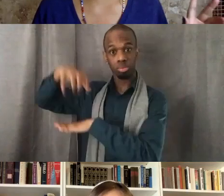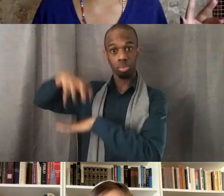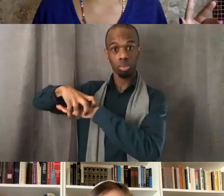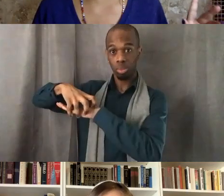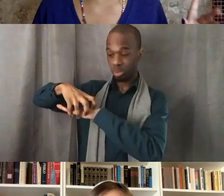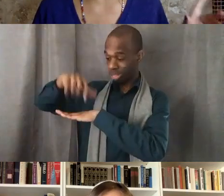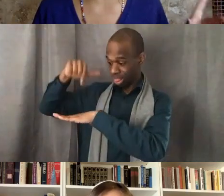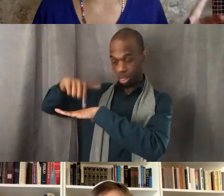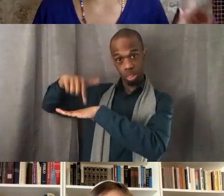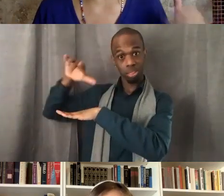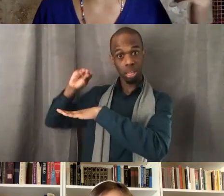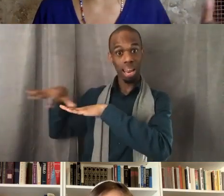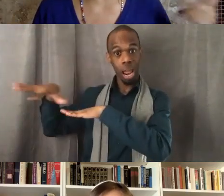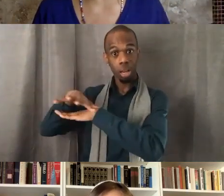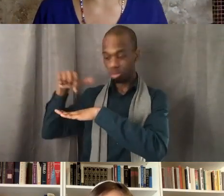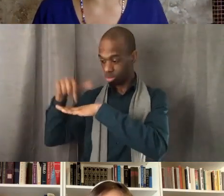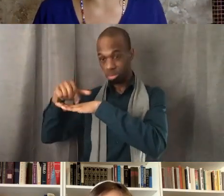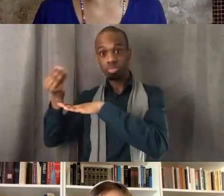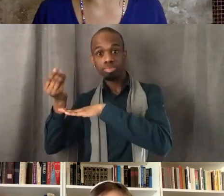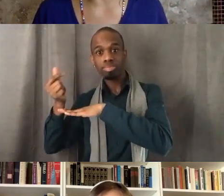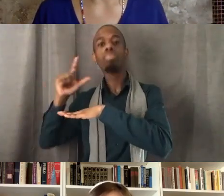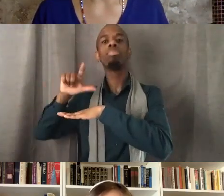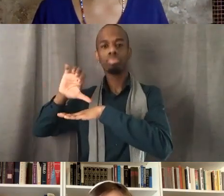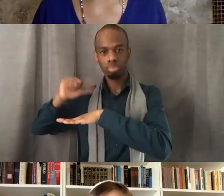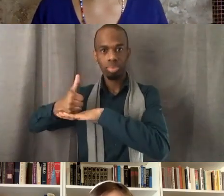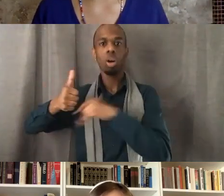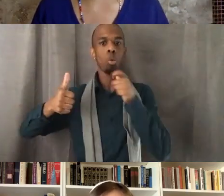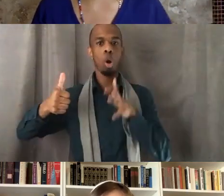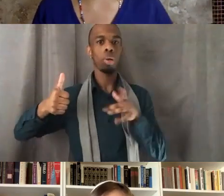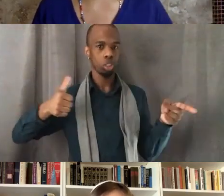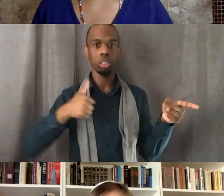So then the next step, so I was watching that story and I think that when we think